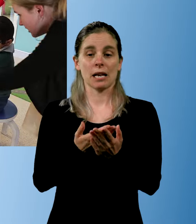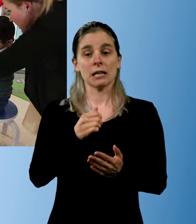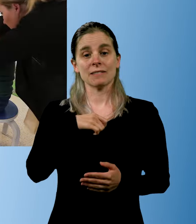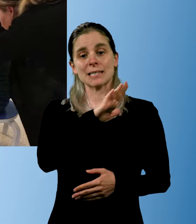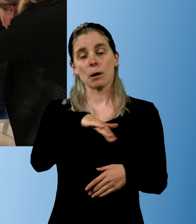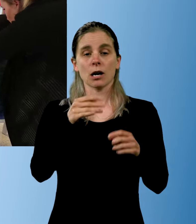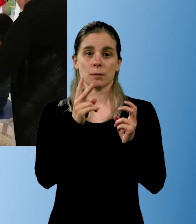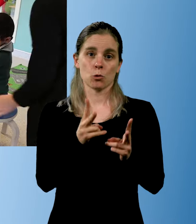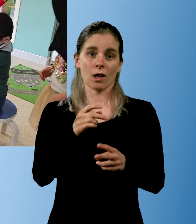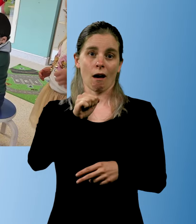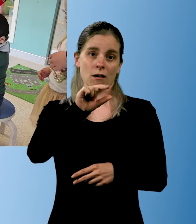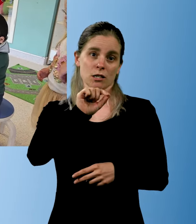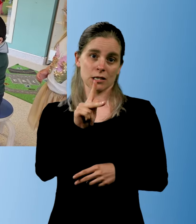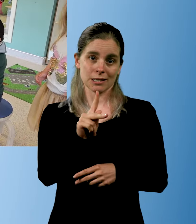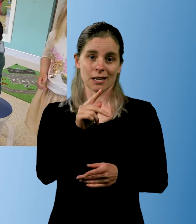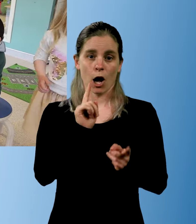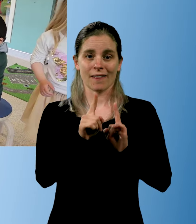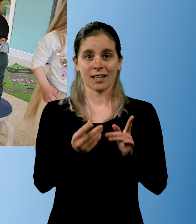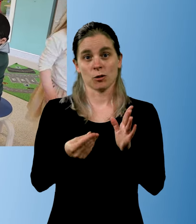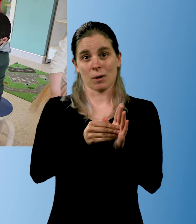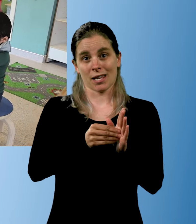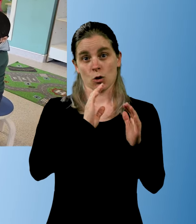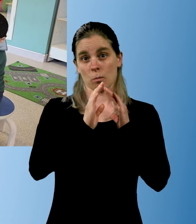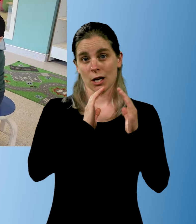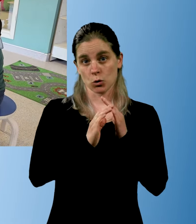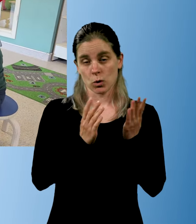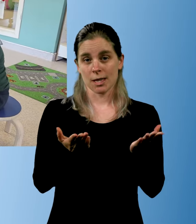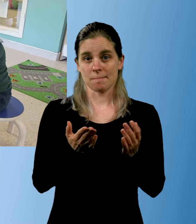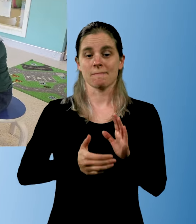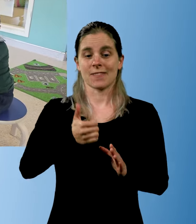If the child uses ACC,-